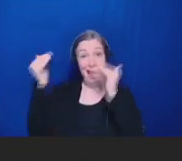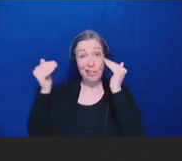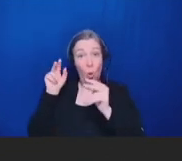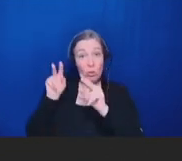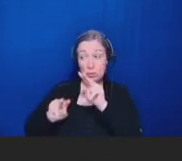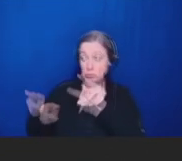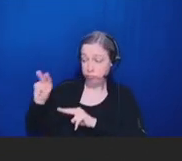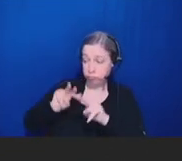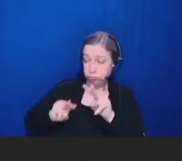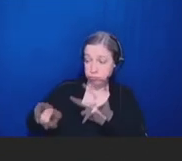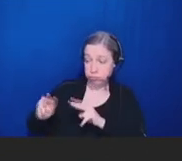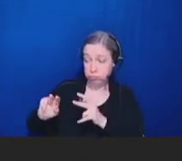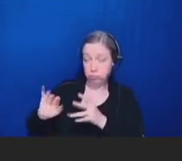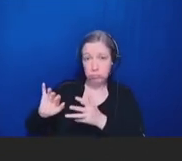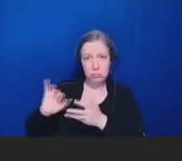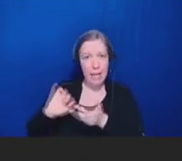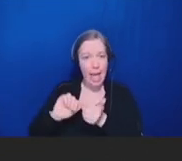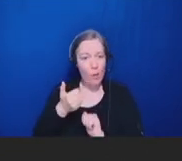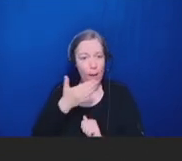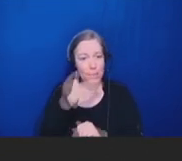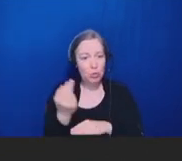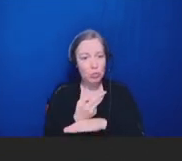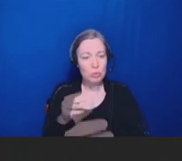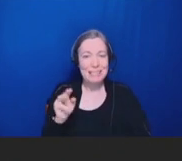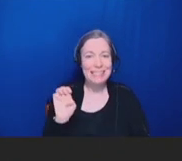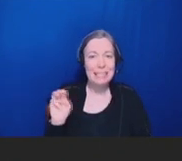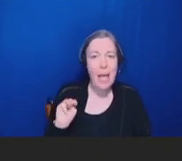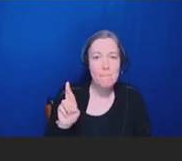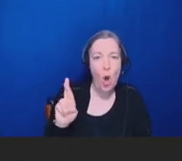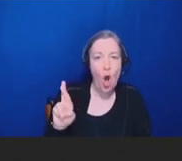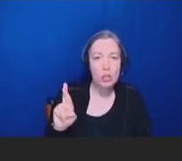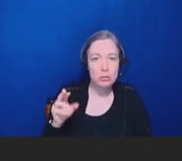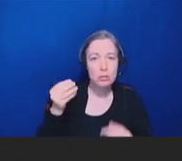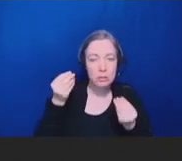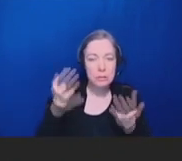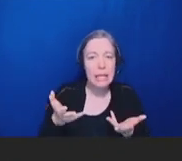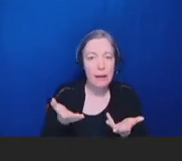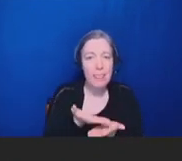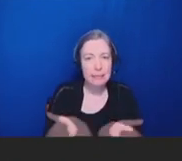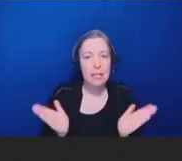all of the EMR data that's out there to really ensure that folks are getting these gentle